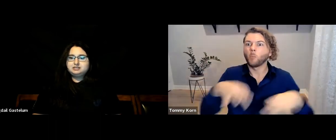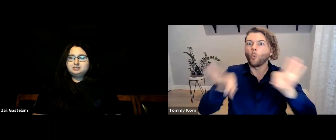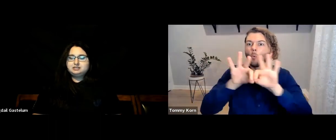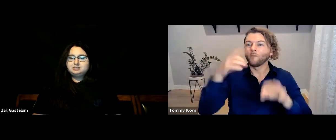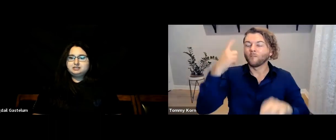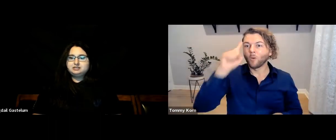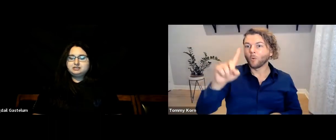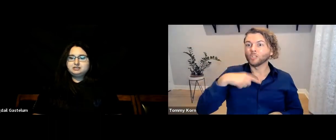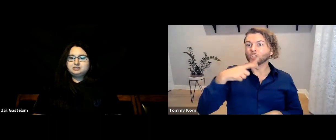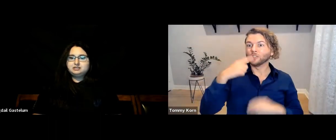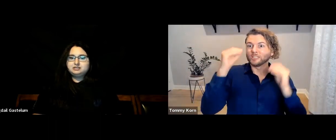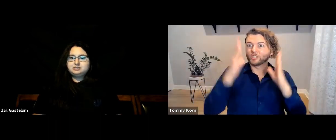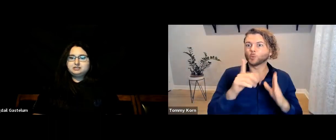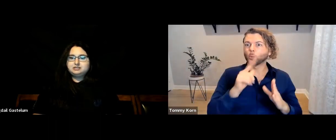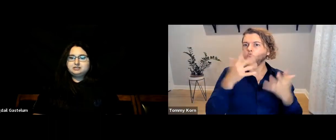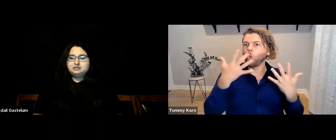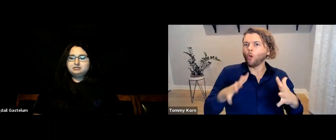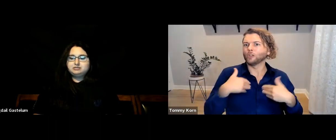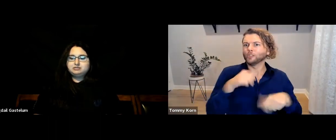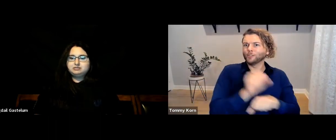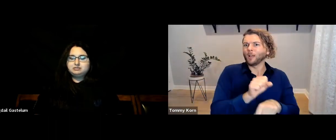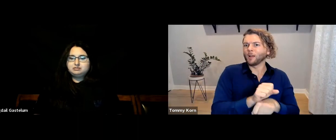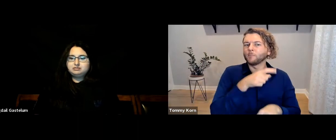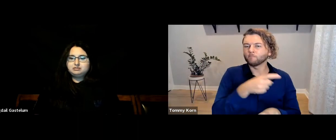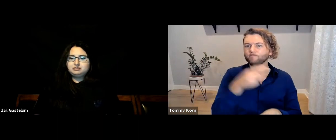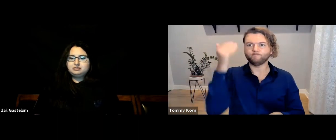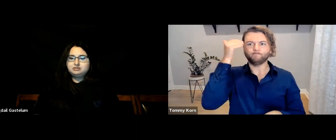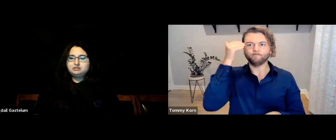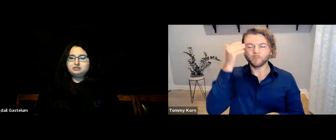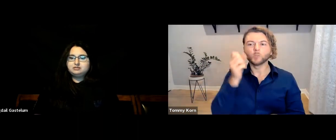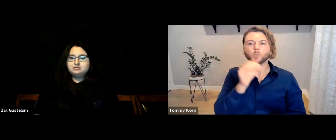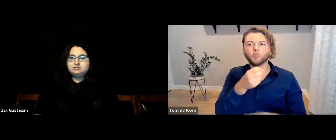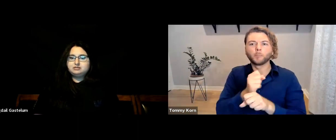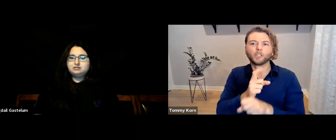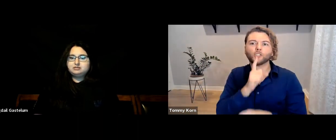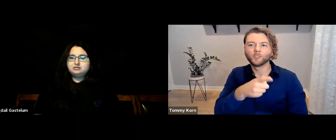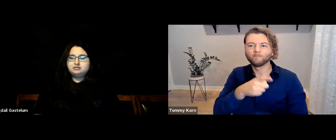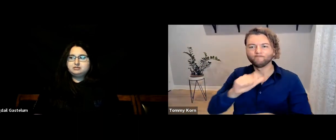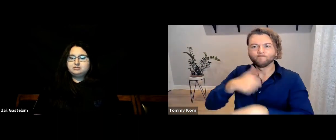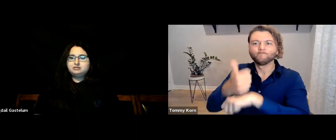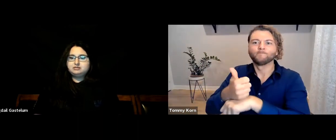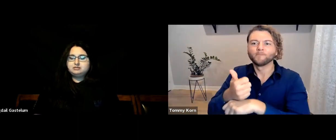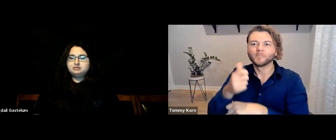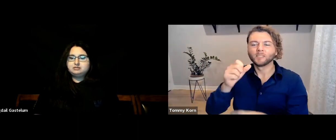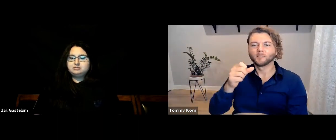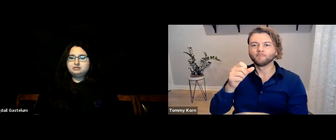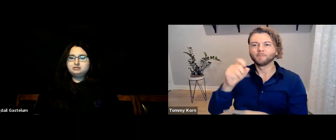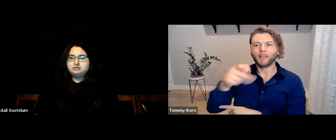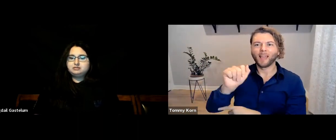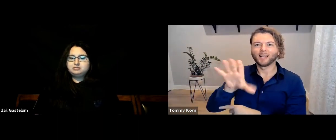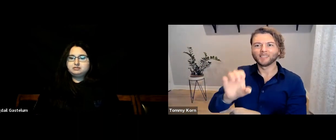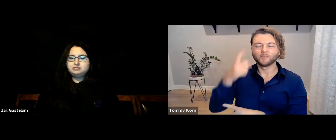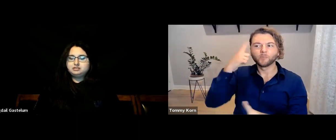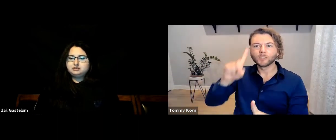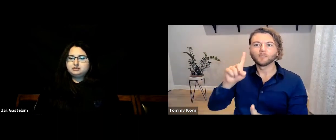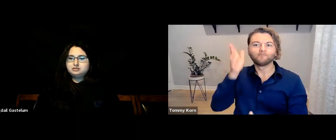and for hearing teachers who already have a job to be cognizant and lay the groundwork